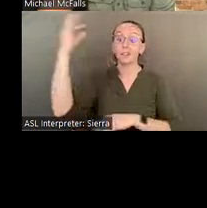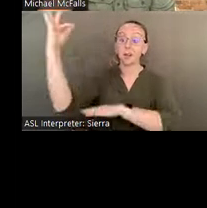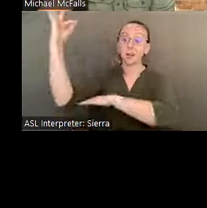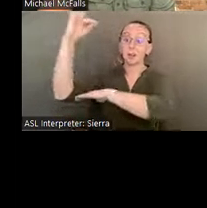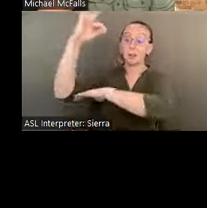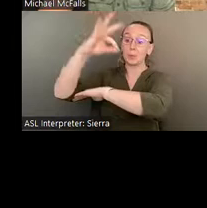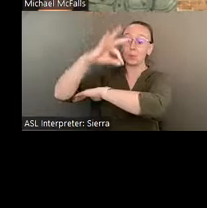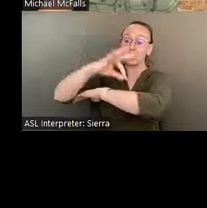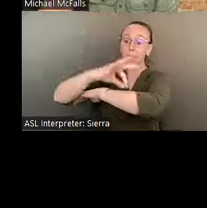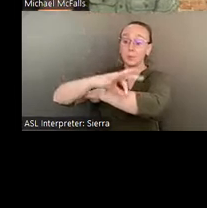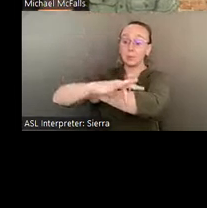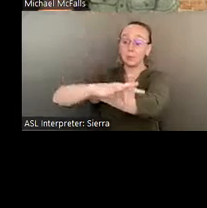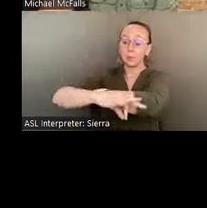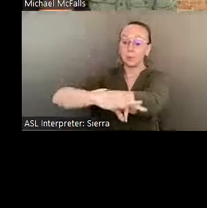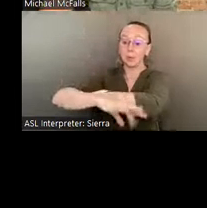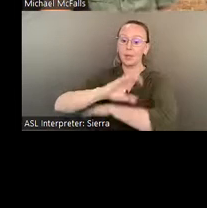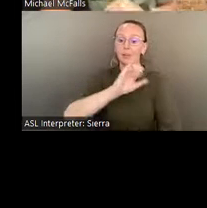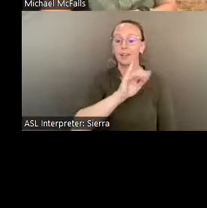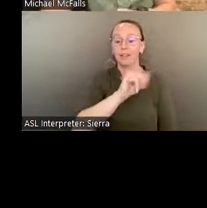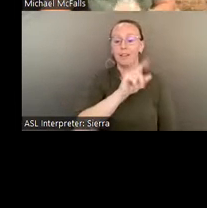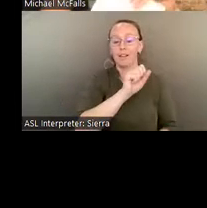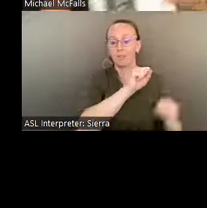took over.